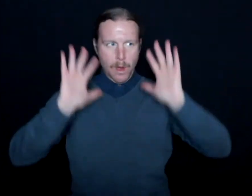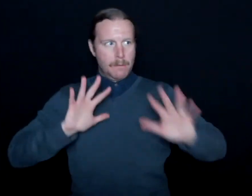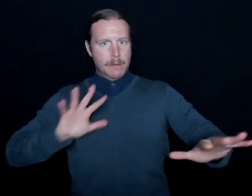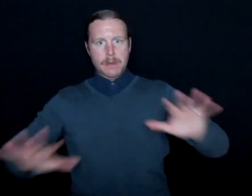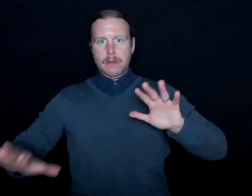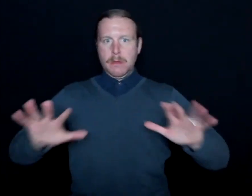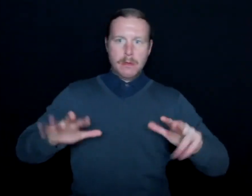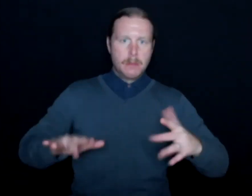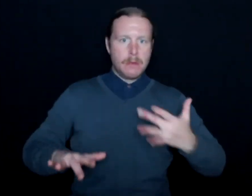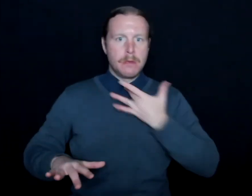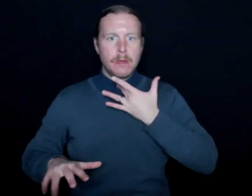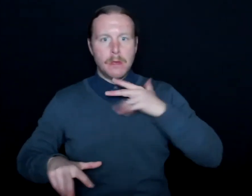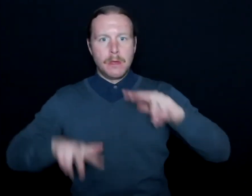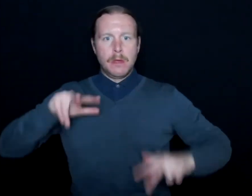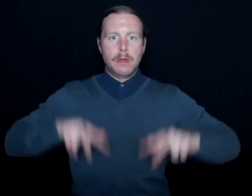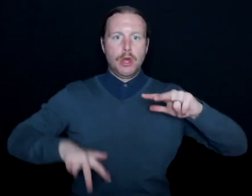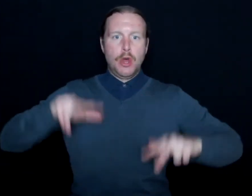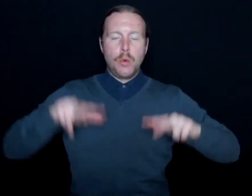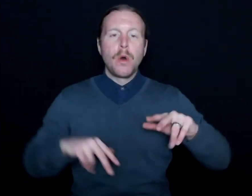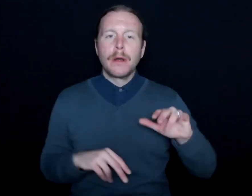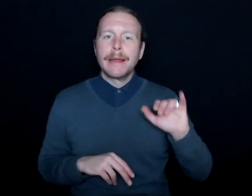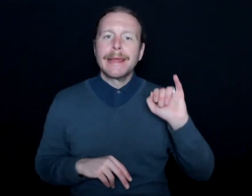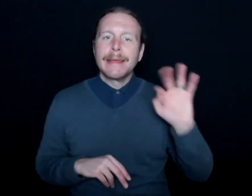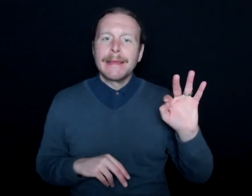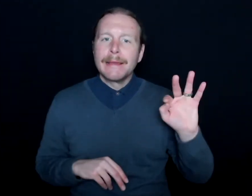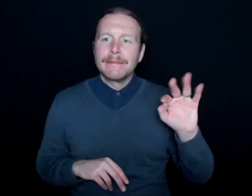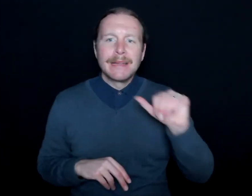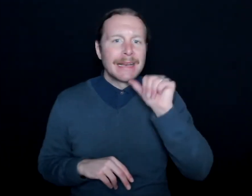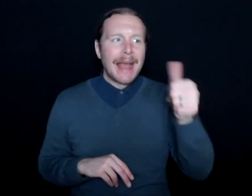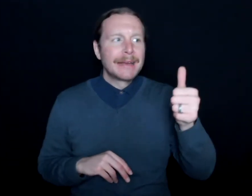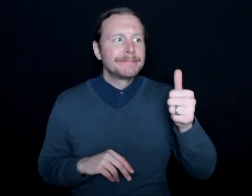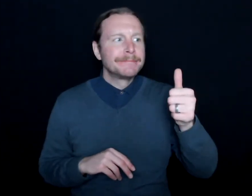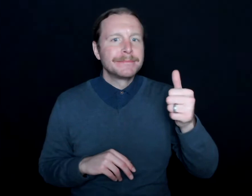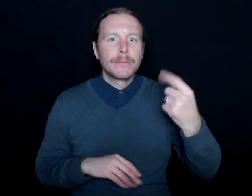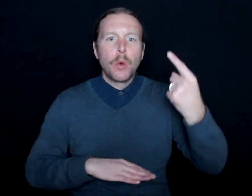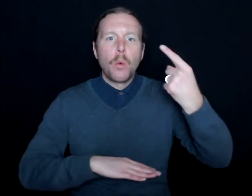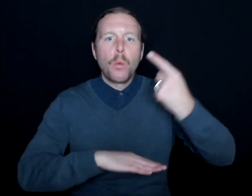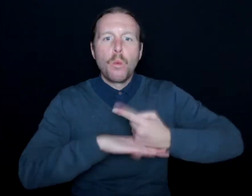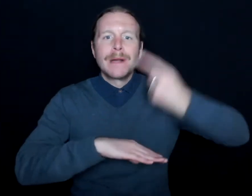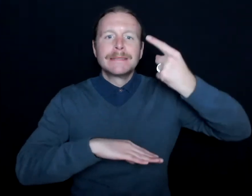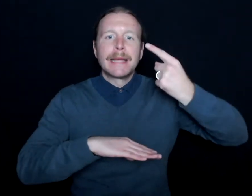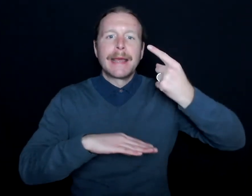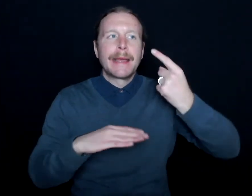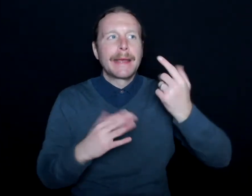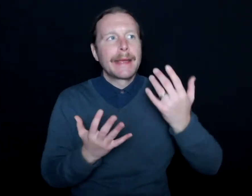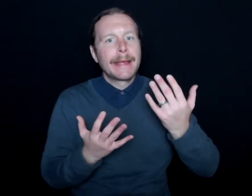if that was not just a once-- a one-day experience,